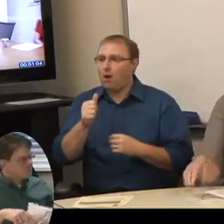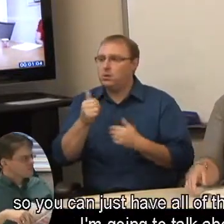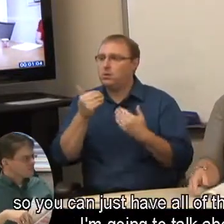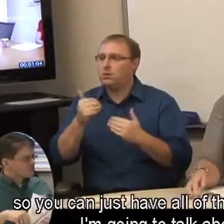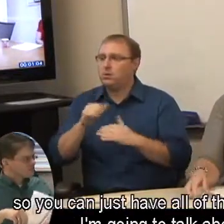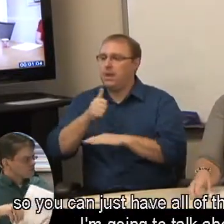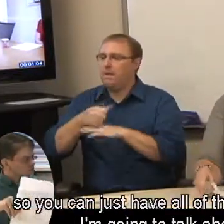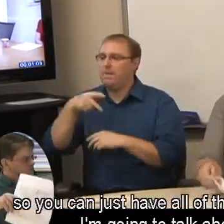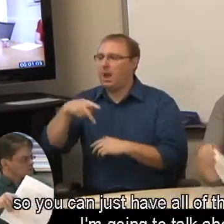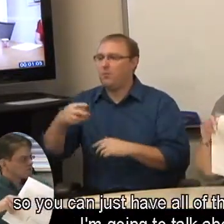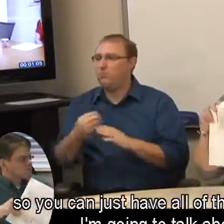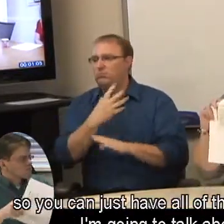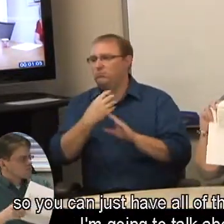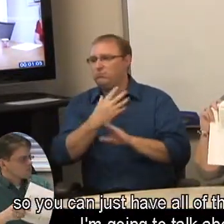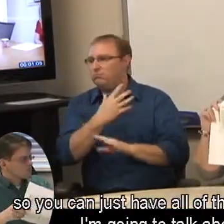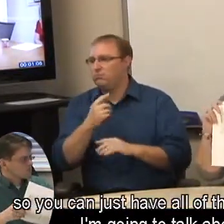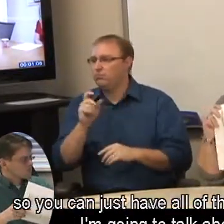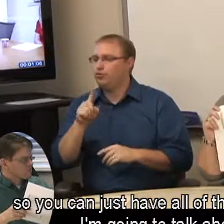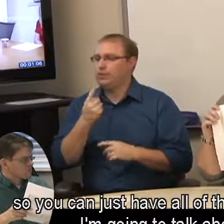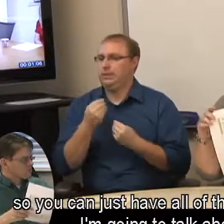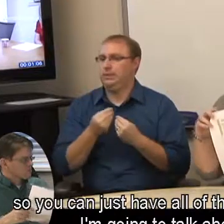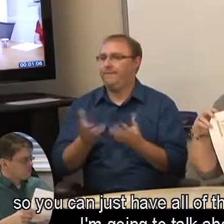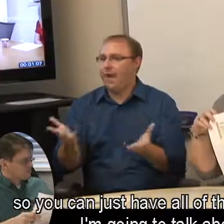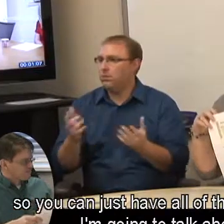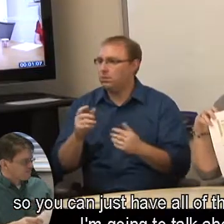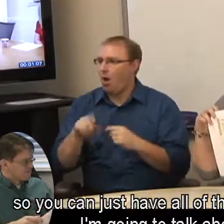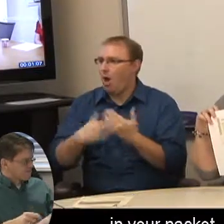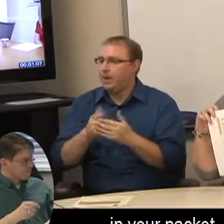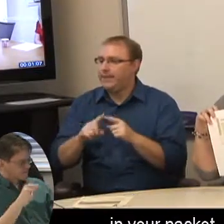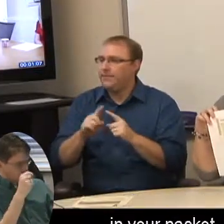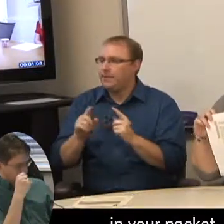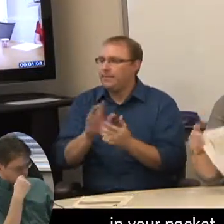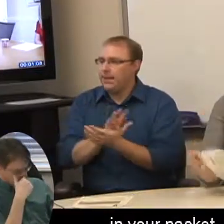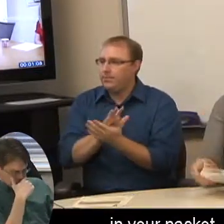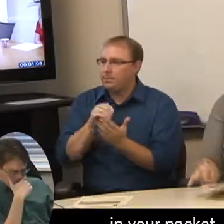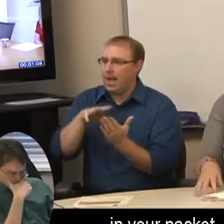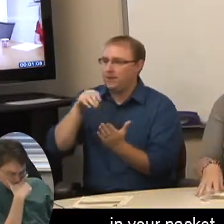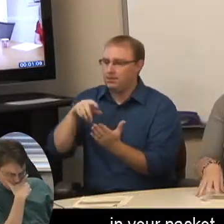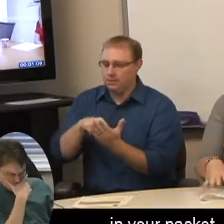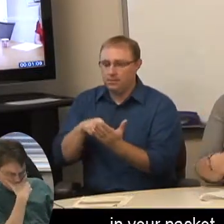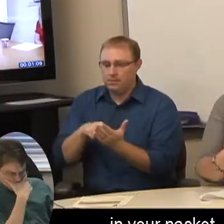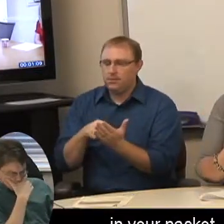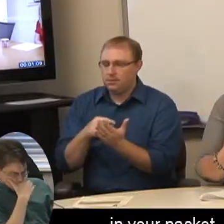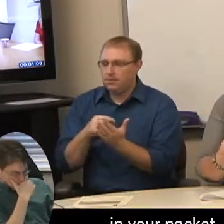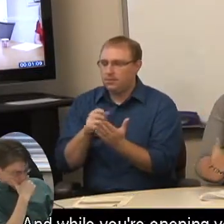so you can just have all of the slides that I'm going to talk about in your packet.